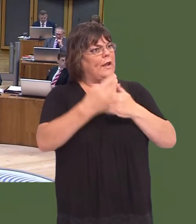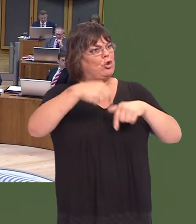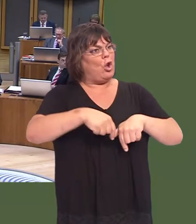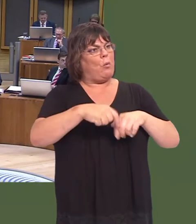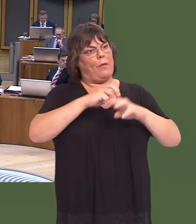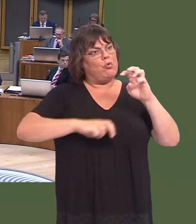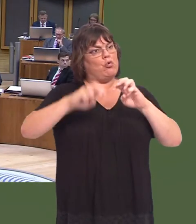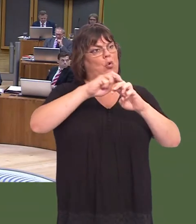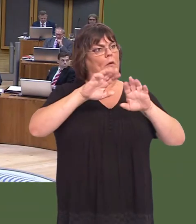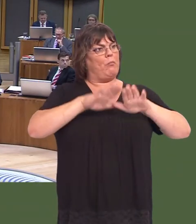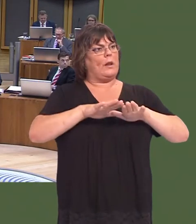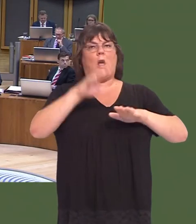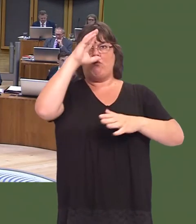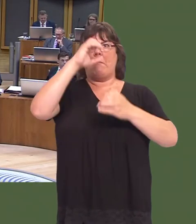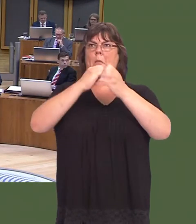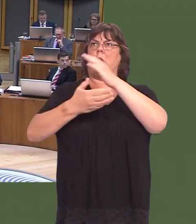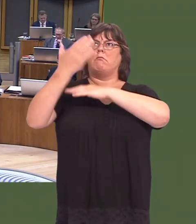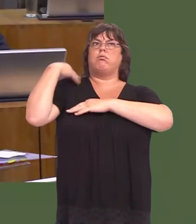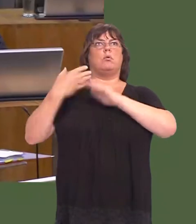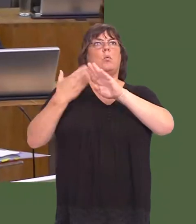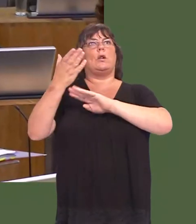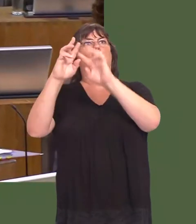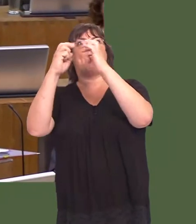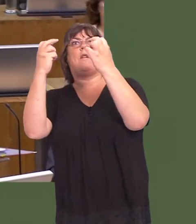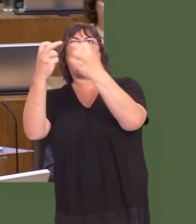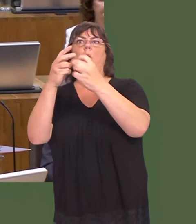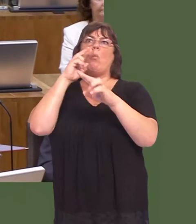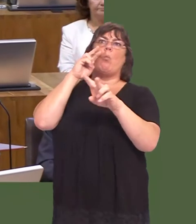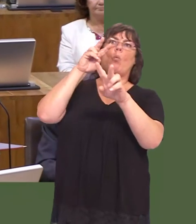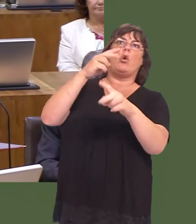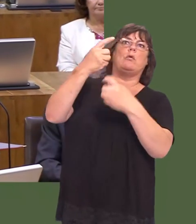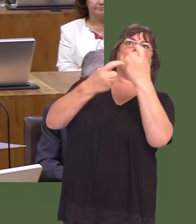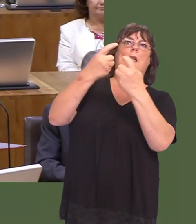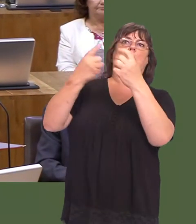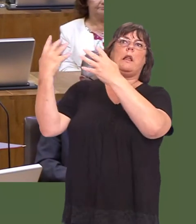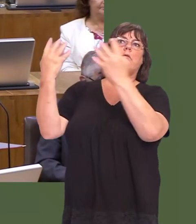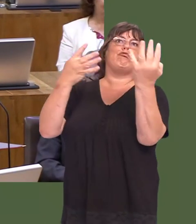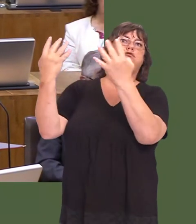There was the Tour of Britain, if I remember. I remember being in Caerphilly, watching it as it crossed Caerphilly mountain.